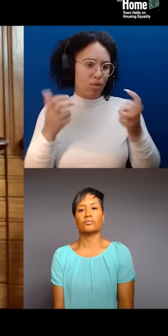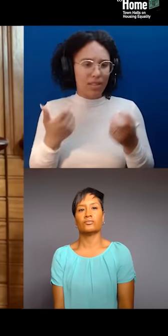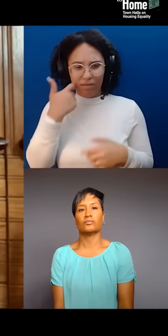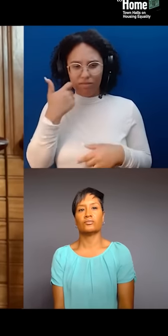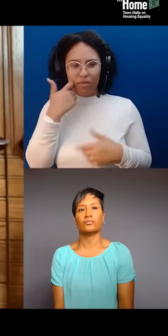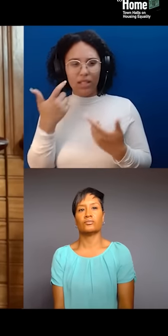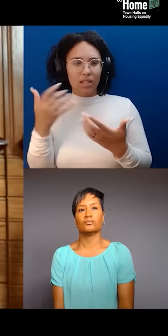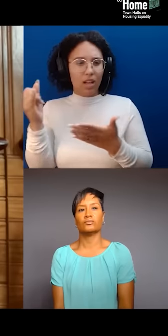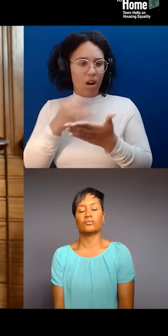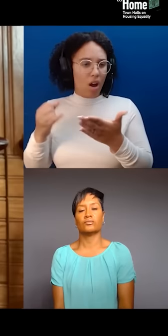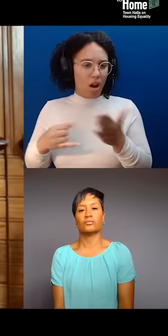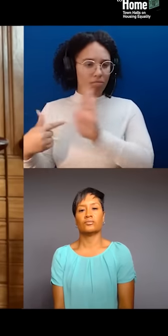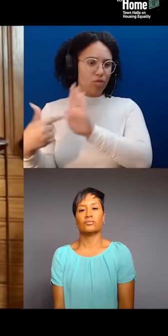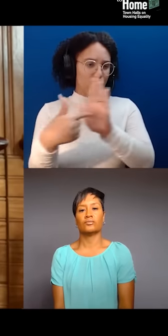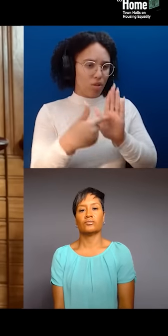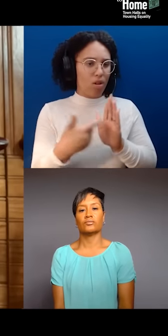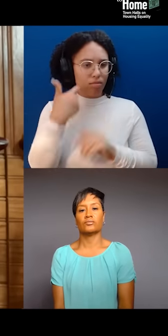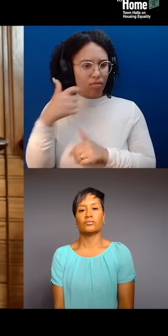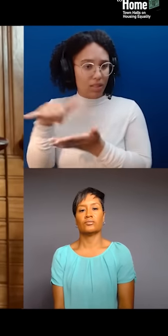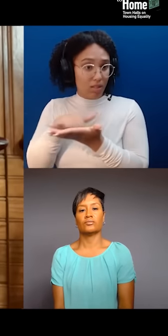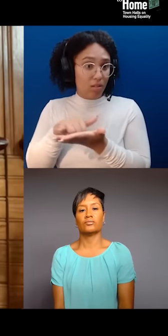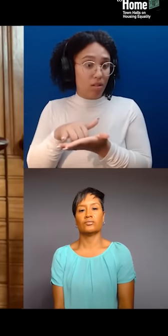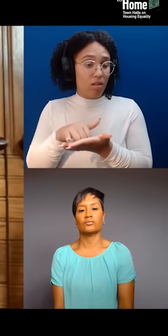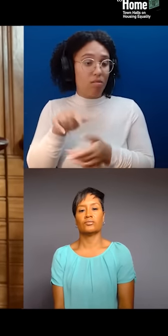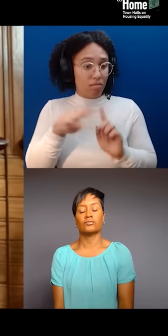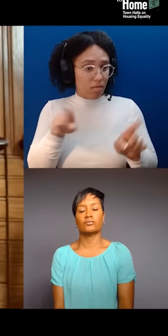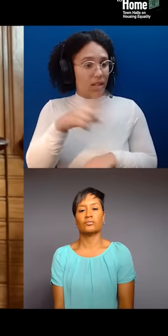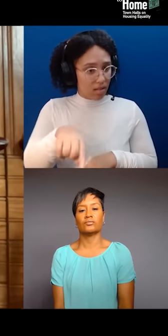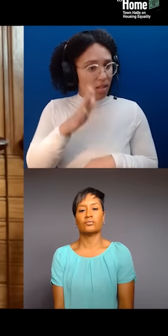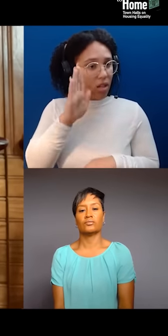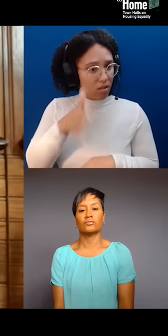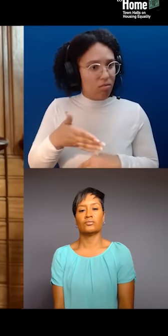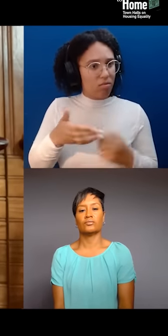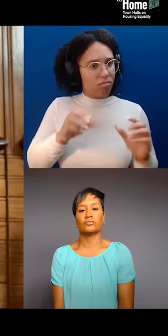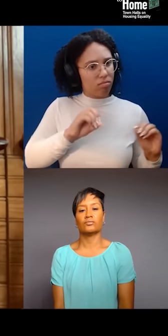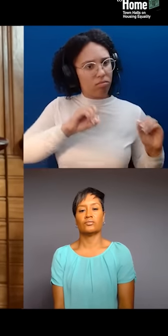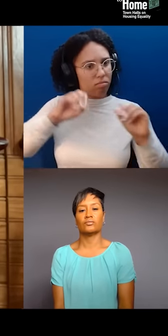You know? And they've also renamed land acknowledgements to territorial acknowledgements.